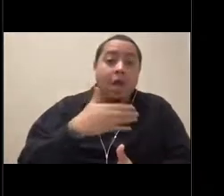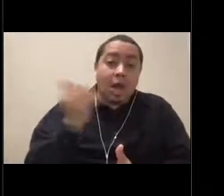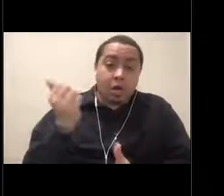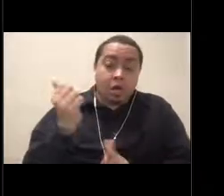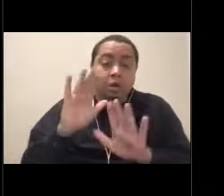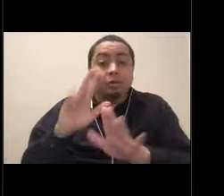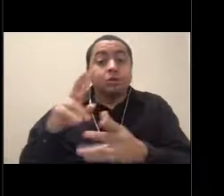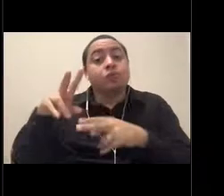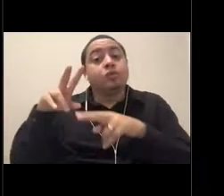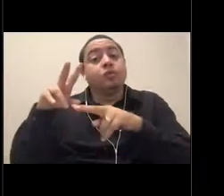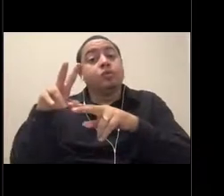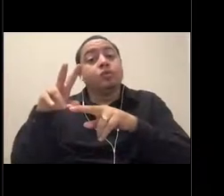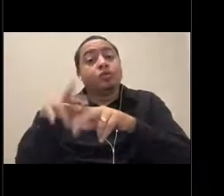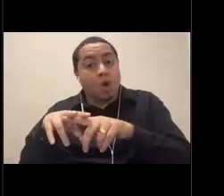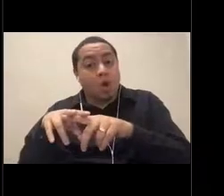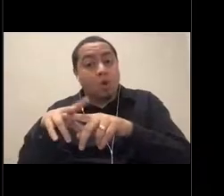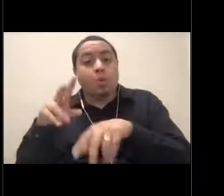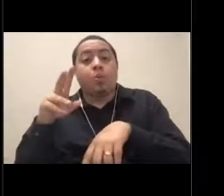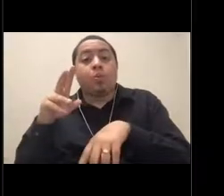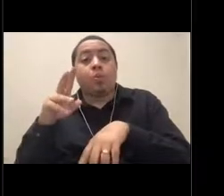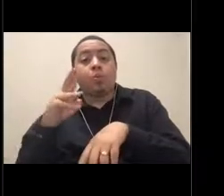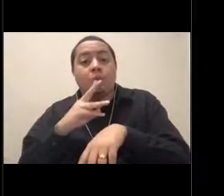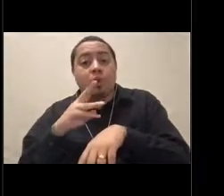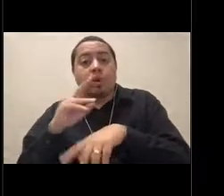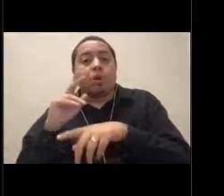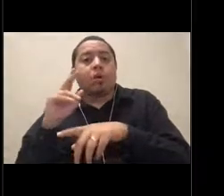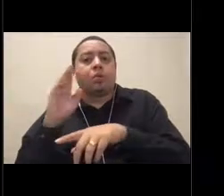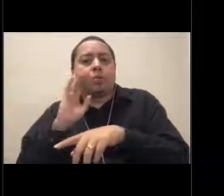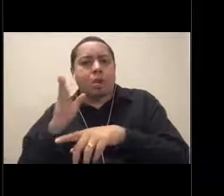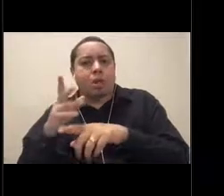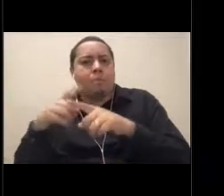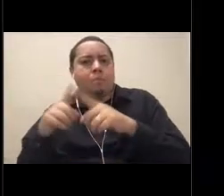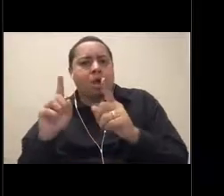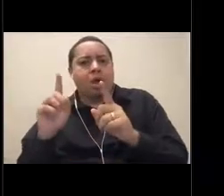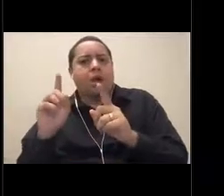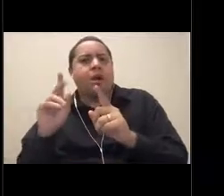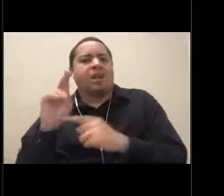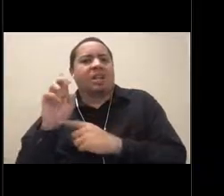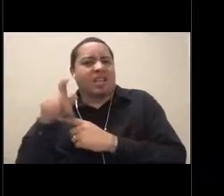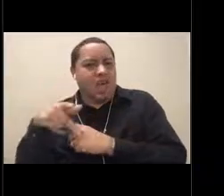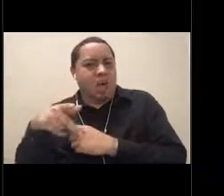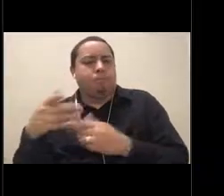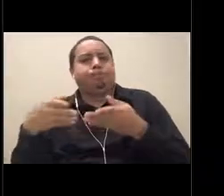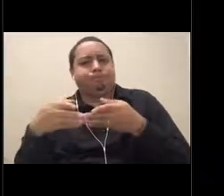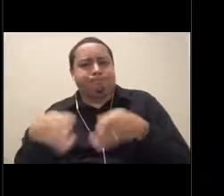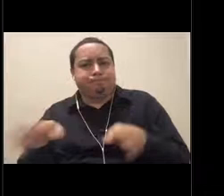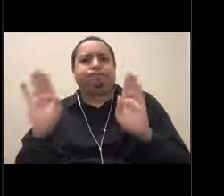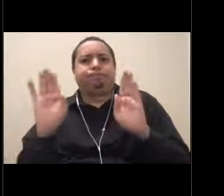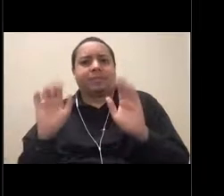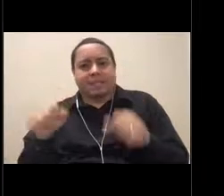but all marine algae is safe for human consumption. So just along the California coast,